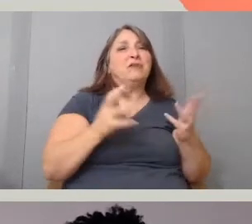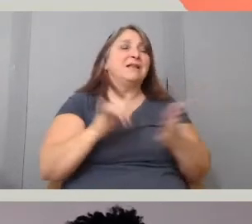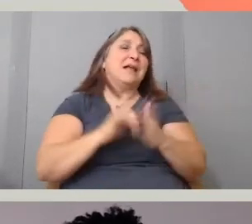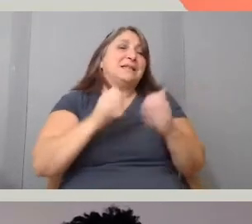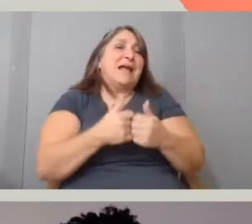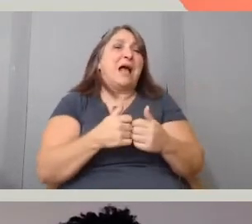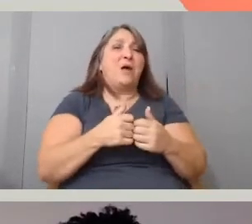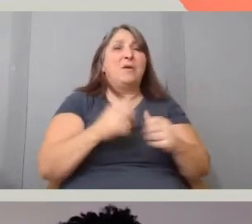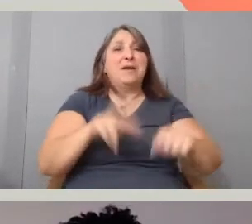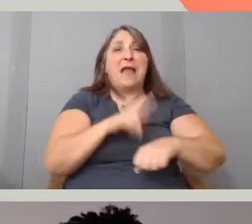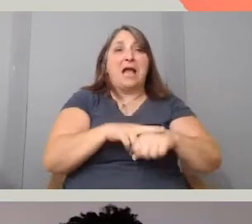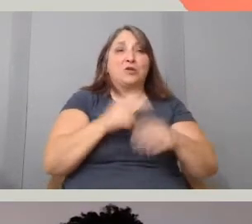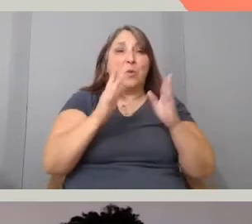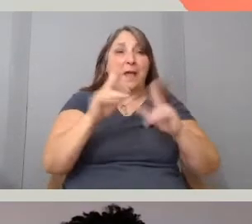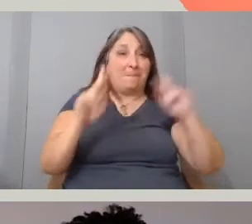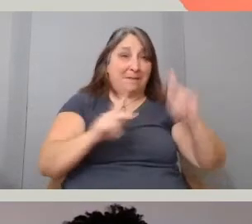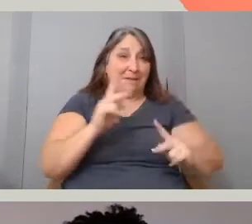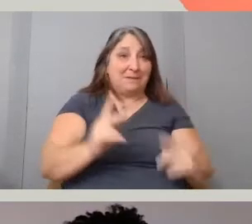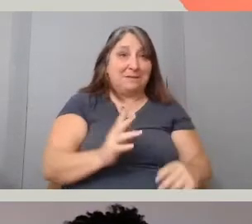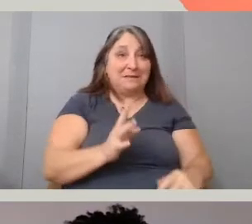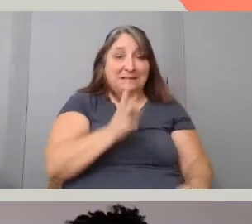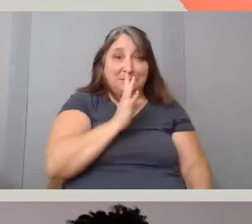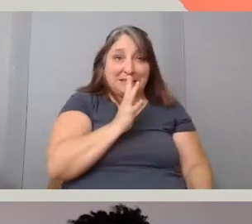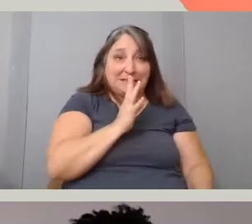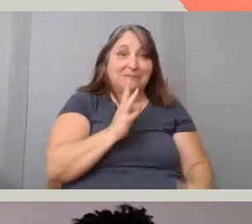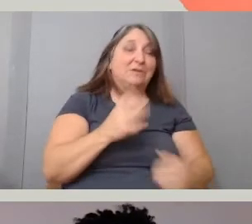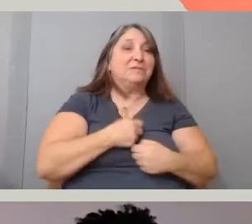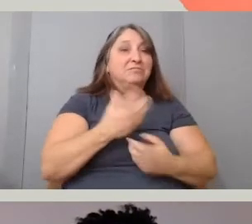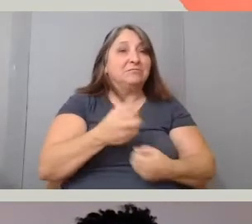but also a conversation is what it is.